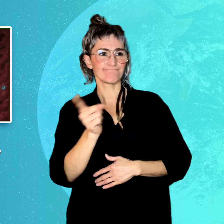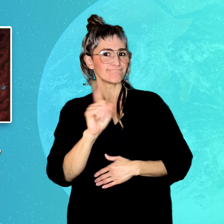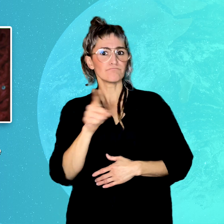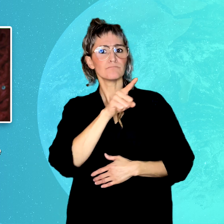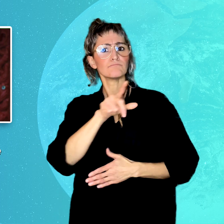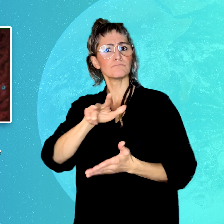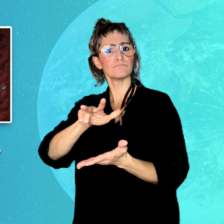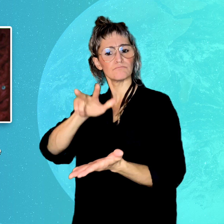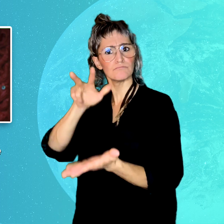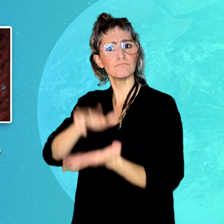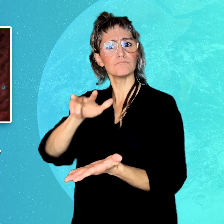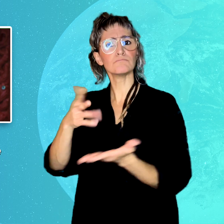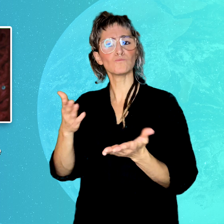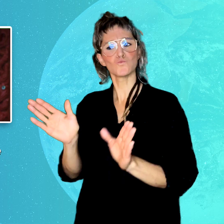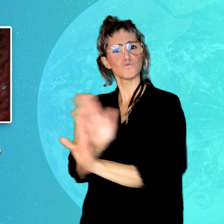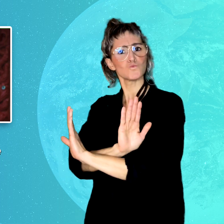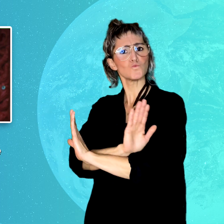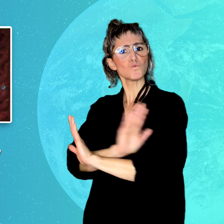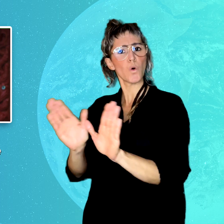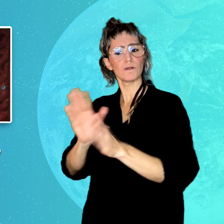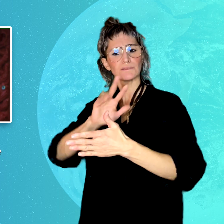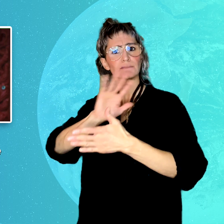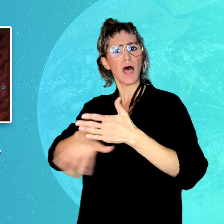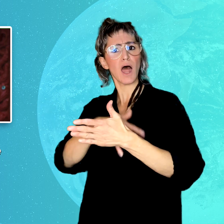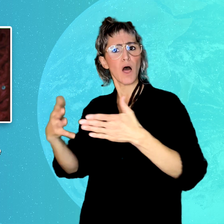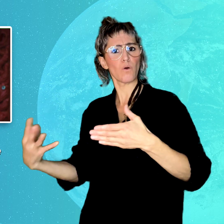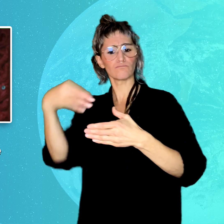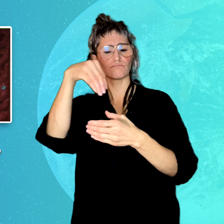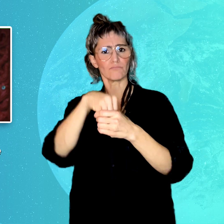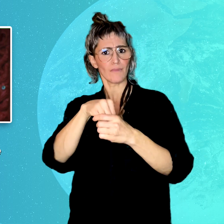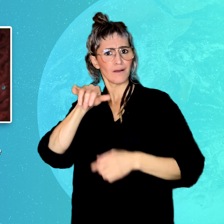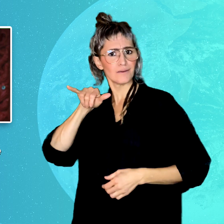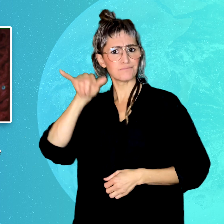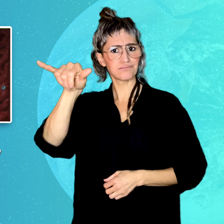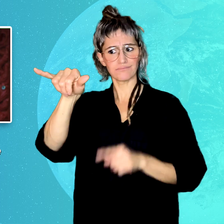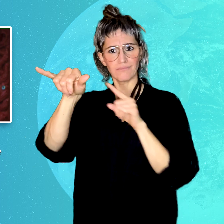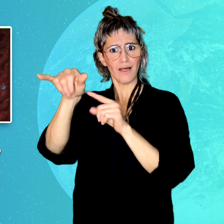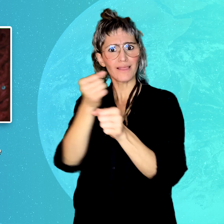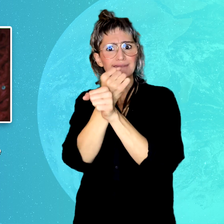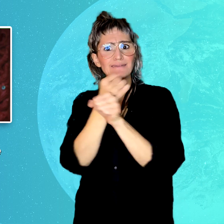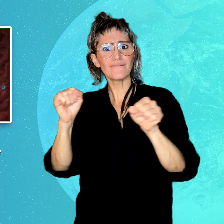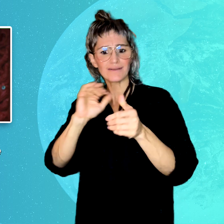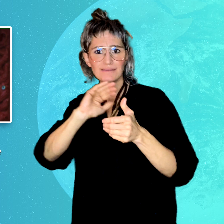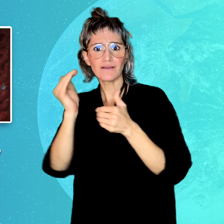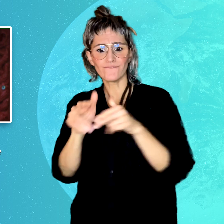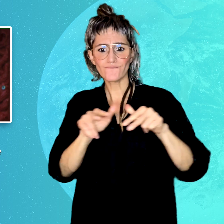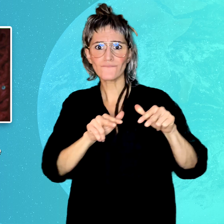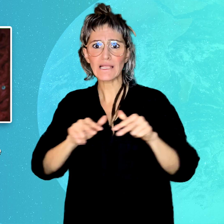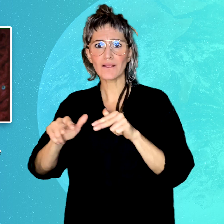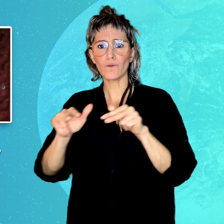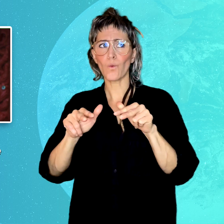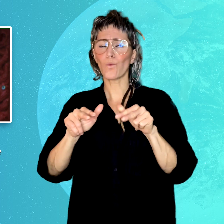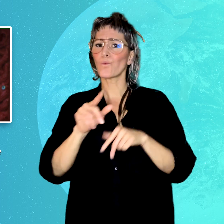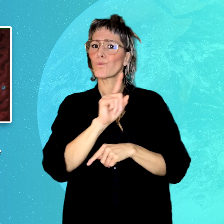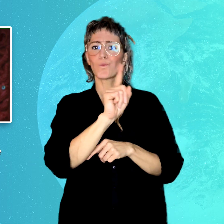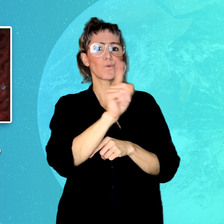by not including NZSL in the airline safety video.